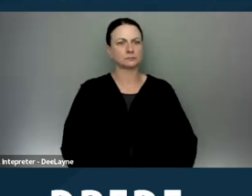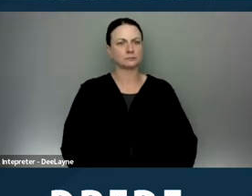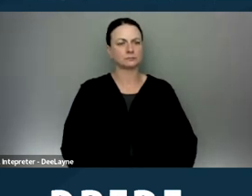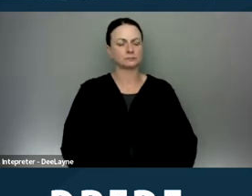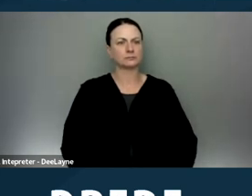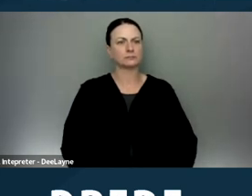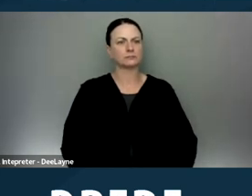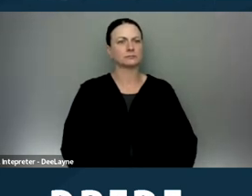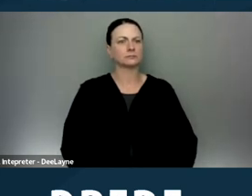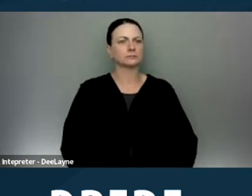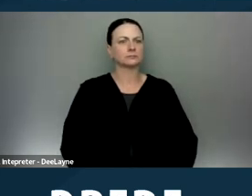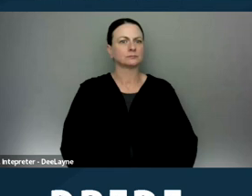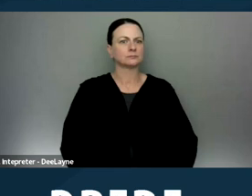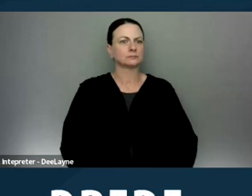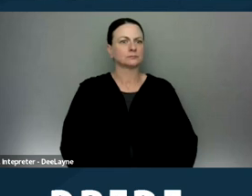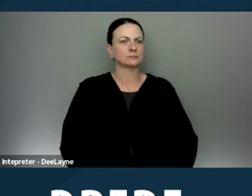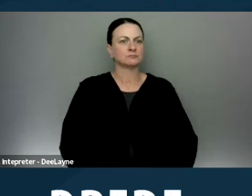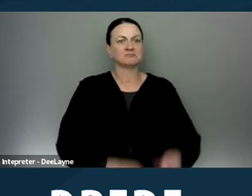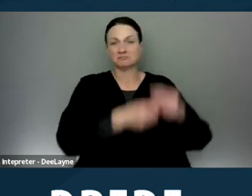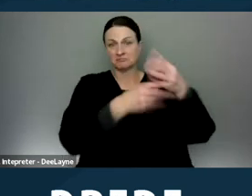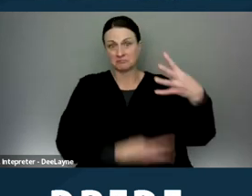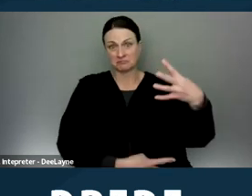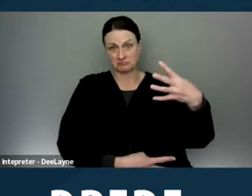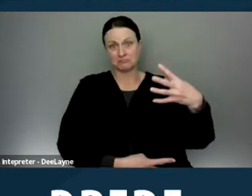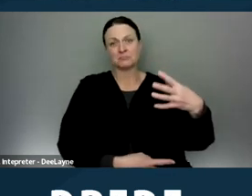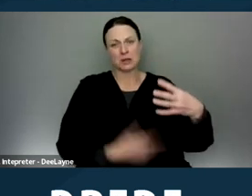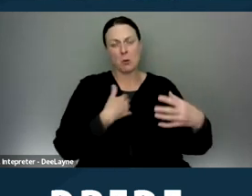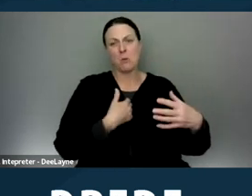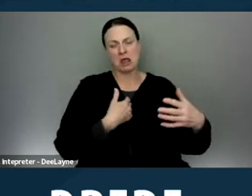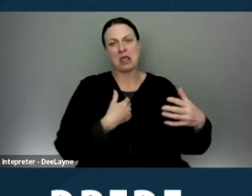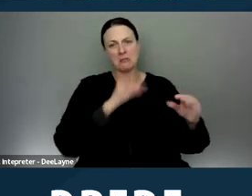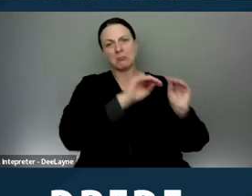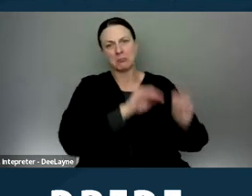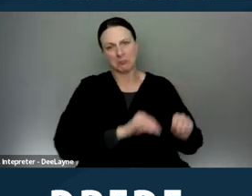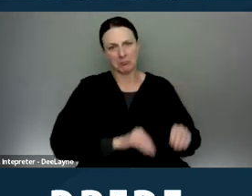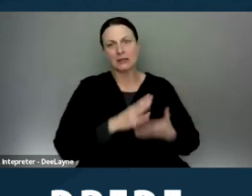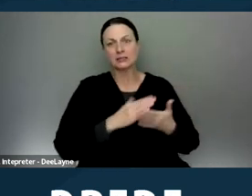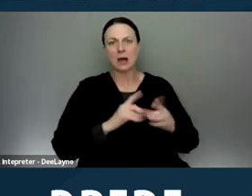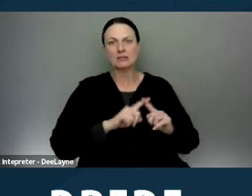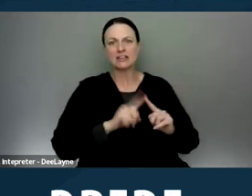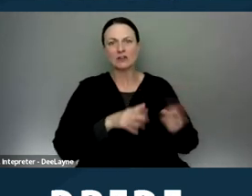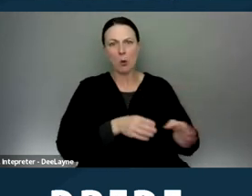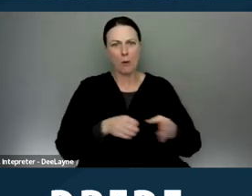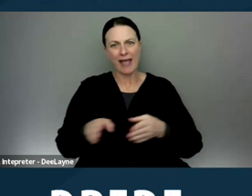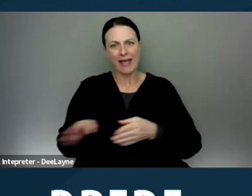So this is a list that we kind of put together of some of the ways in which unlawful screening